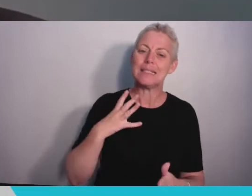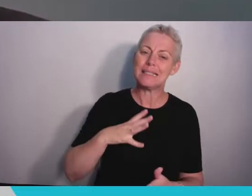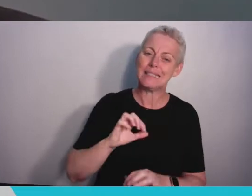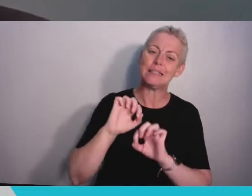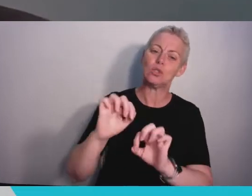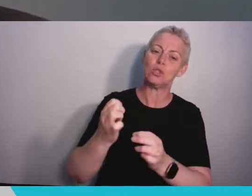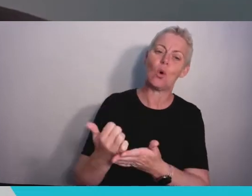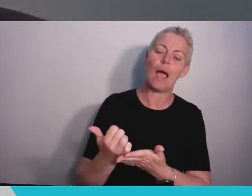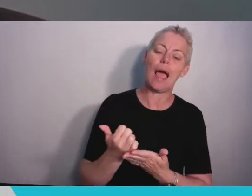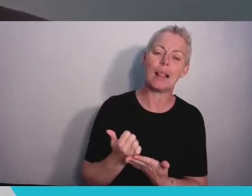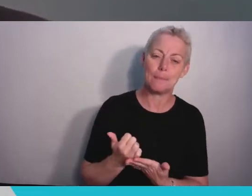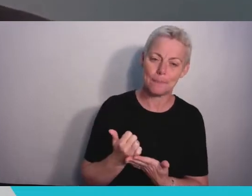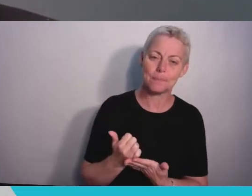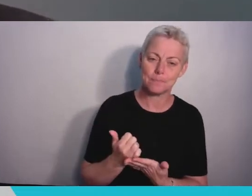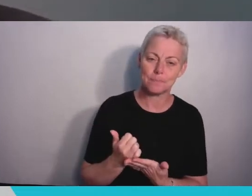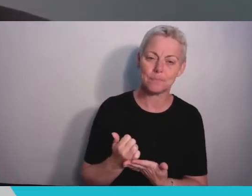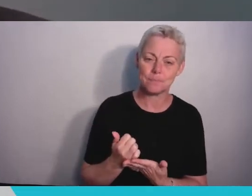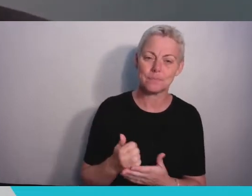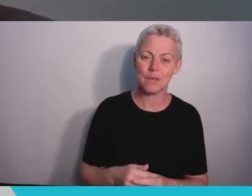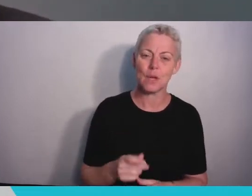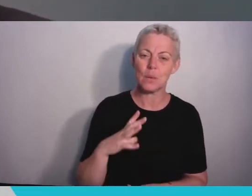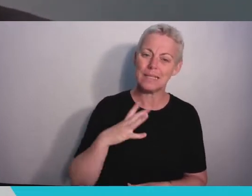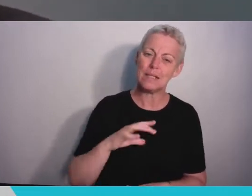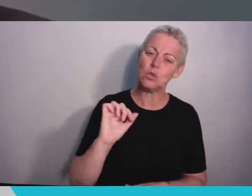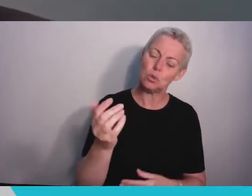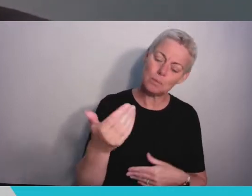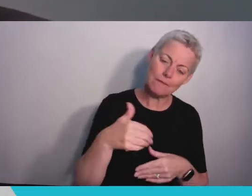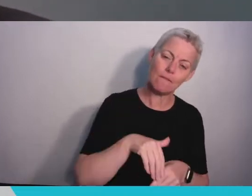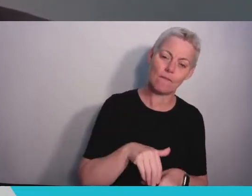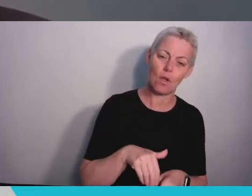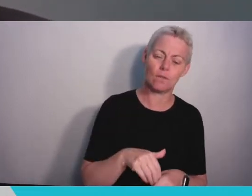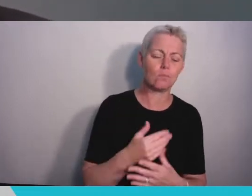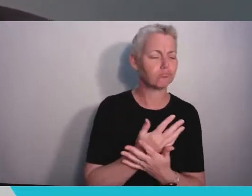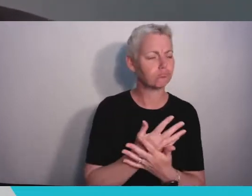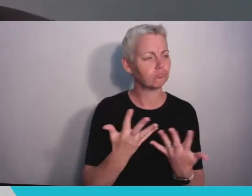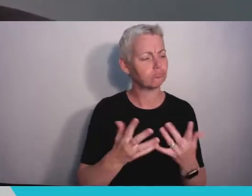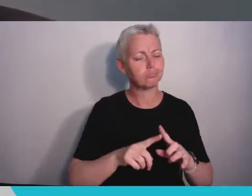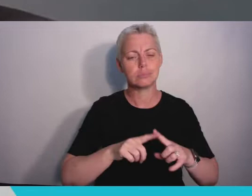to be part of that effort and there are so many different ways that you can help. We